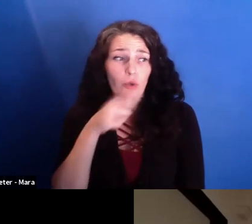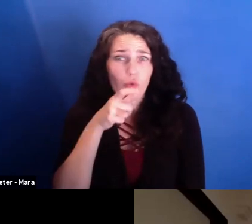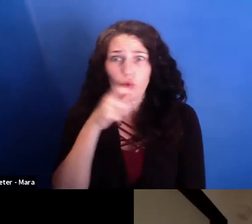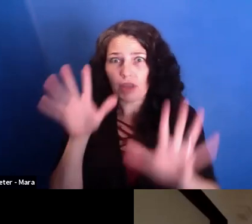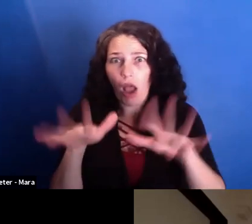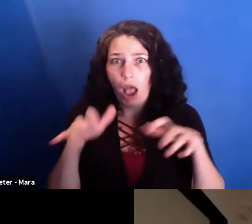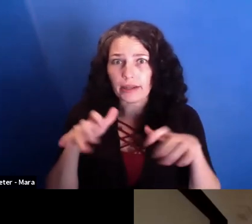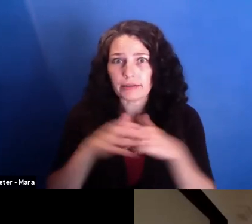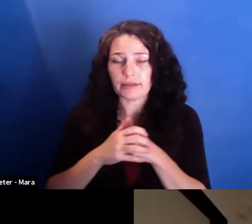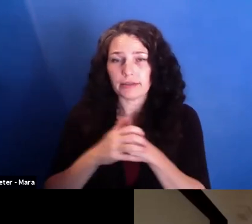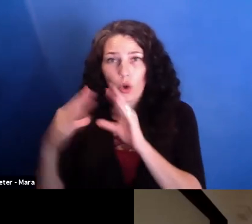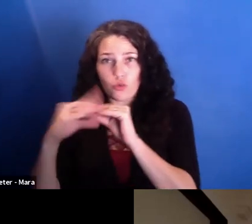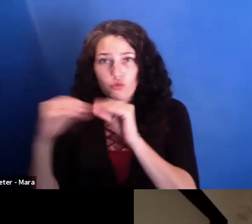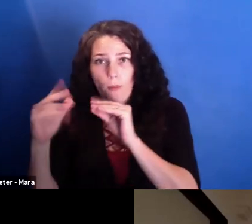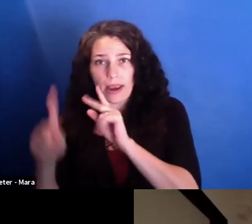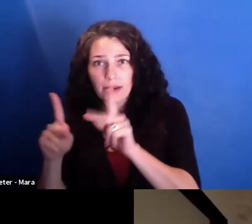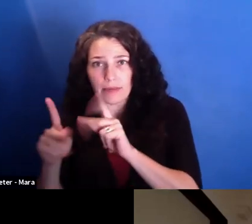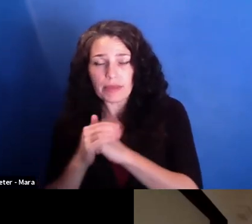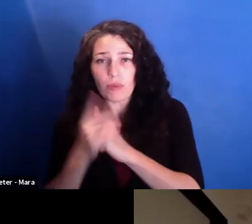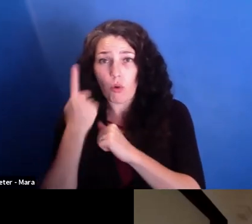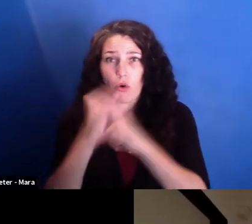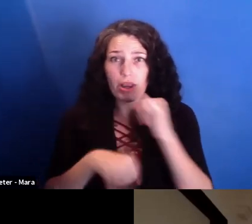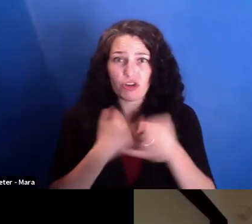Who did you feel like you were making the film for?